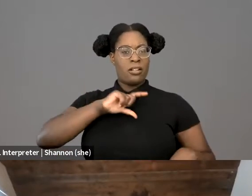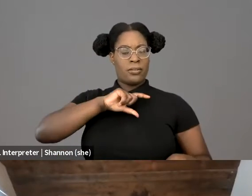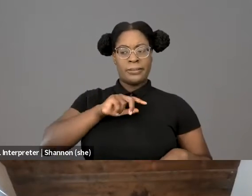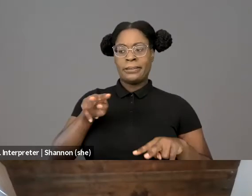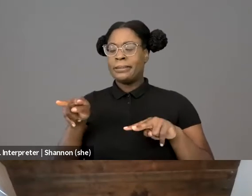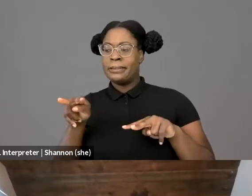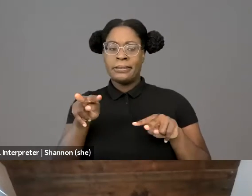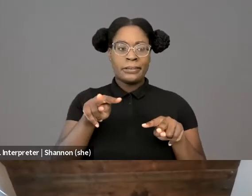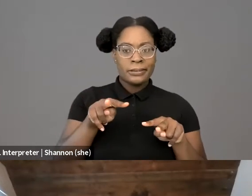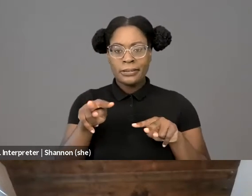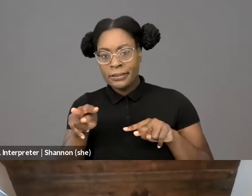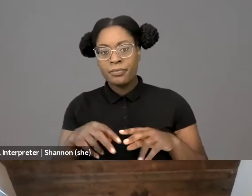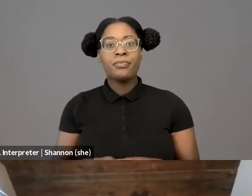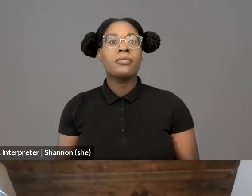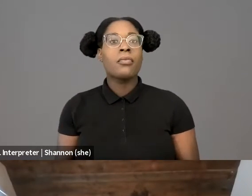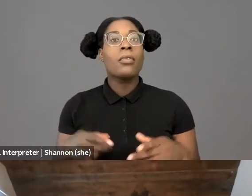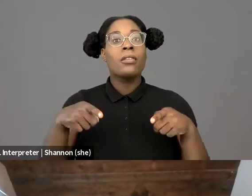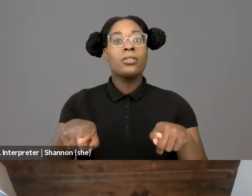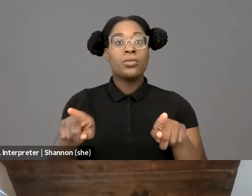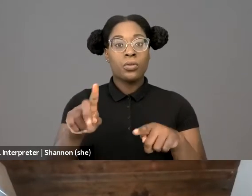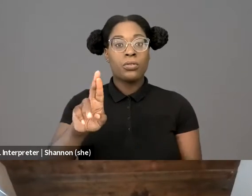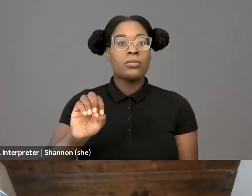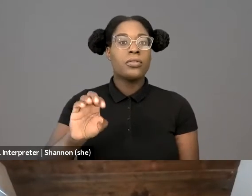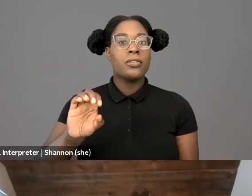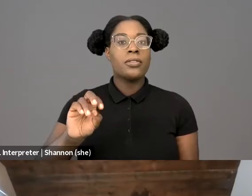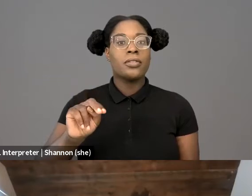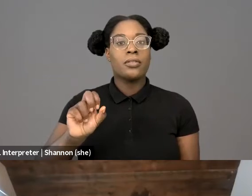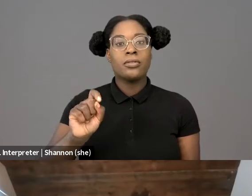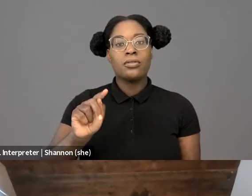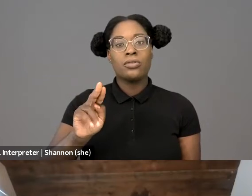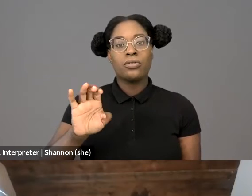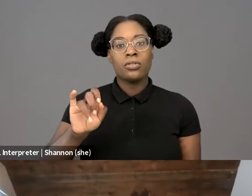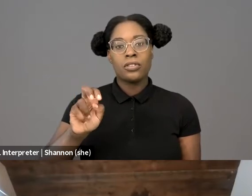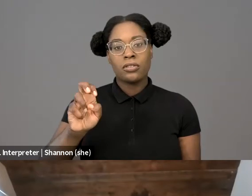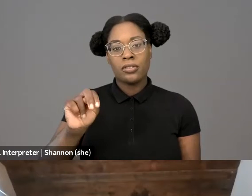during the Reconstruction Era, the rise of racial terrorism in the form of the KU Klux Klan,